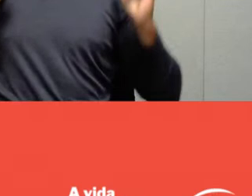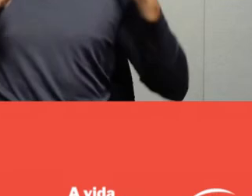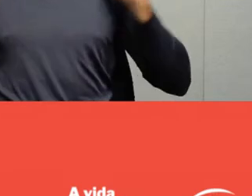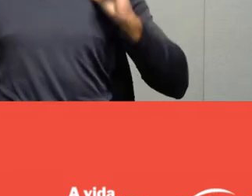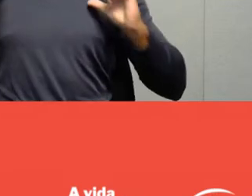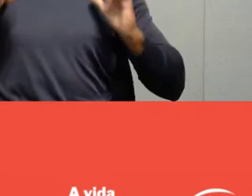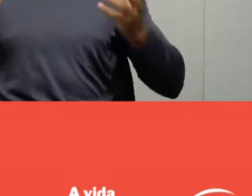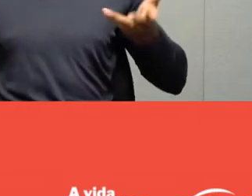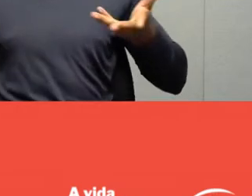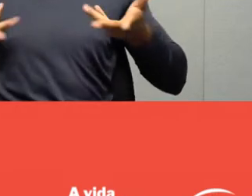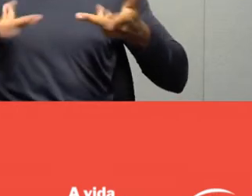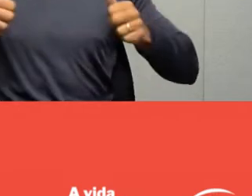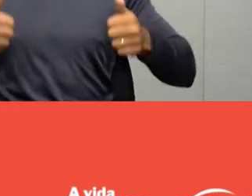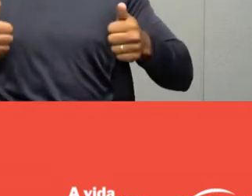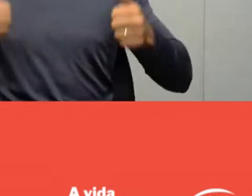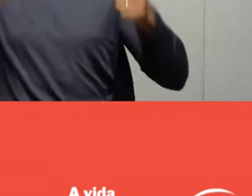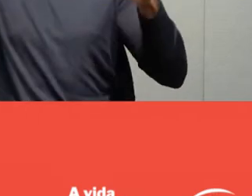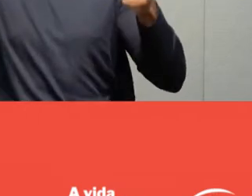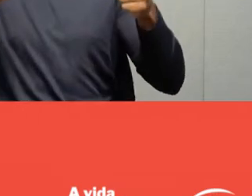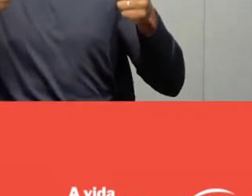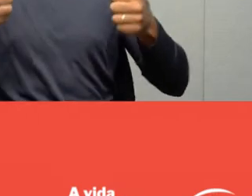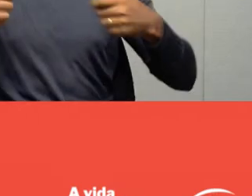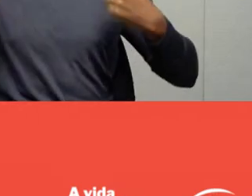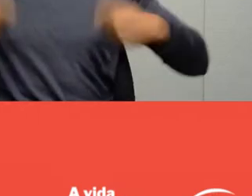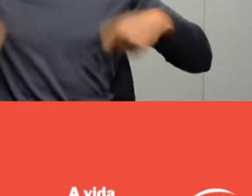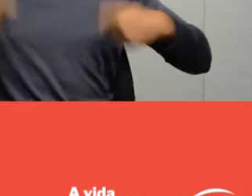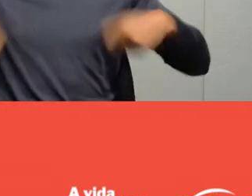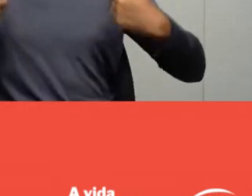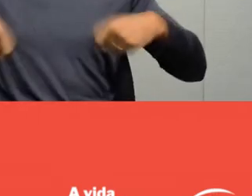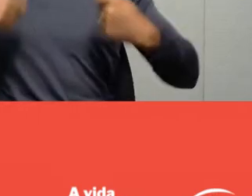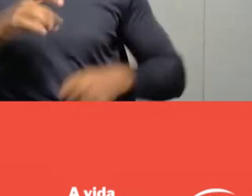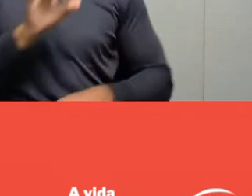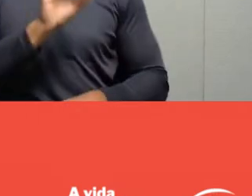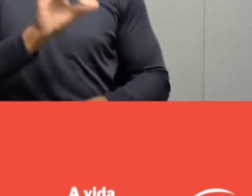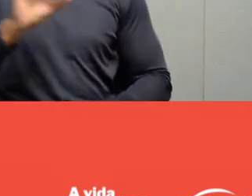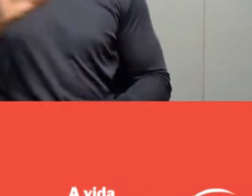which we must experience more and more, with more dedication.